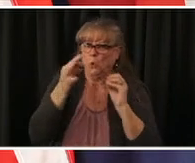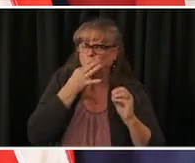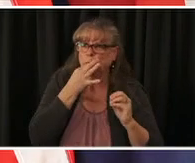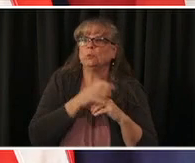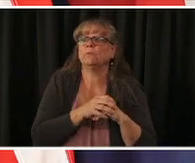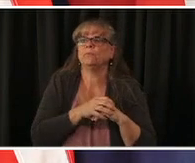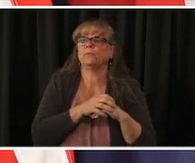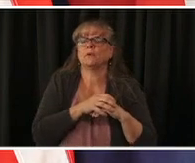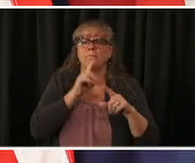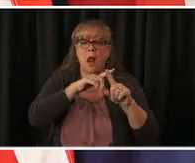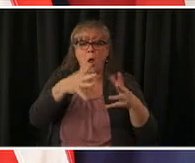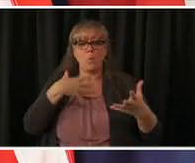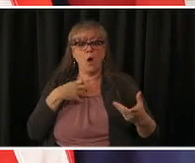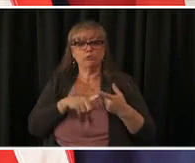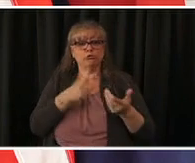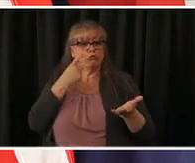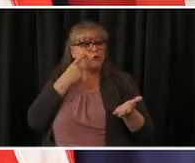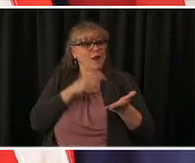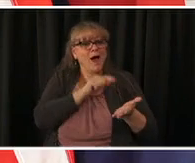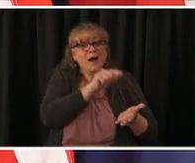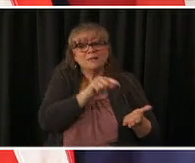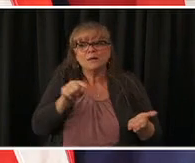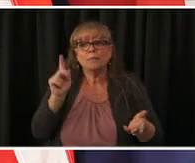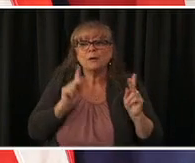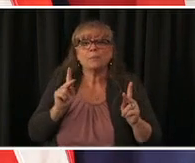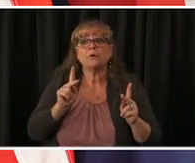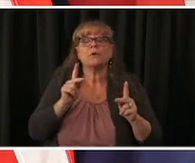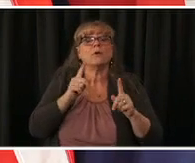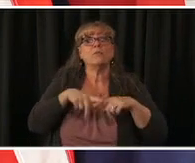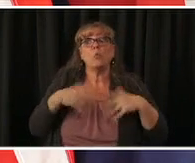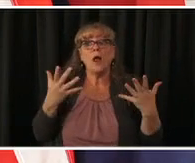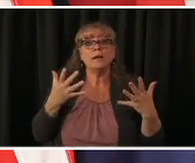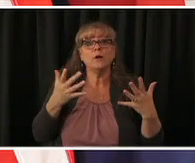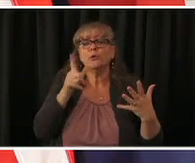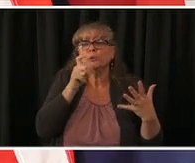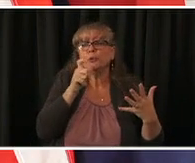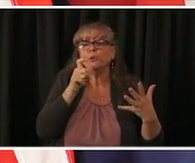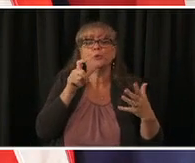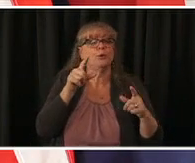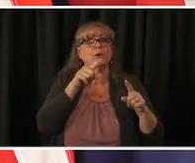point i want to thank the scientists i want to thank people that signed up to test the vaccines